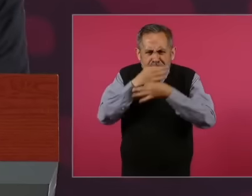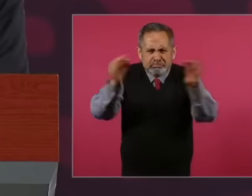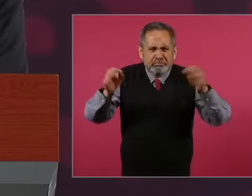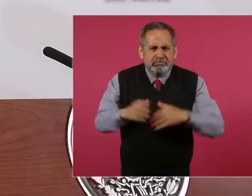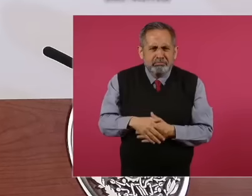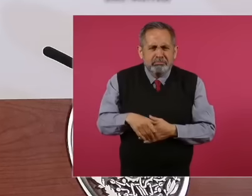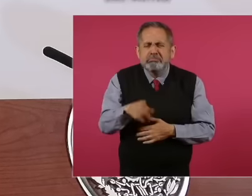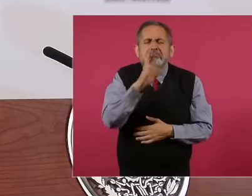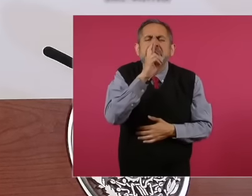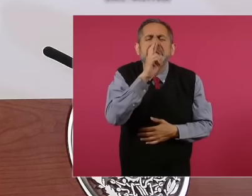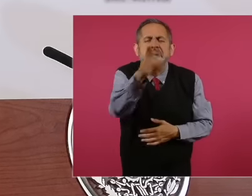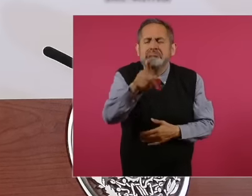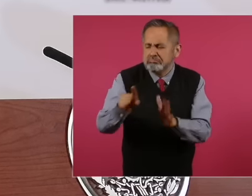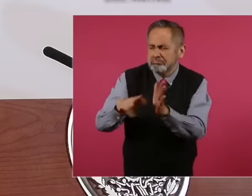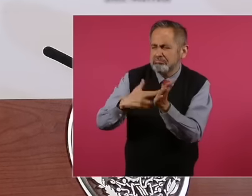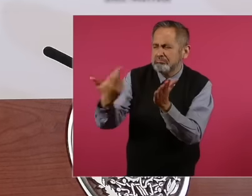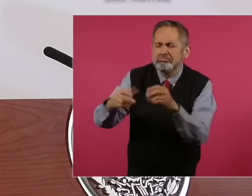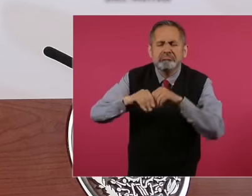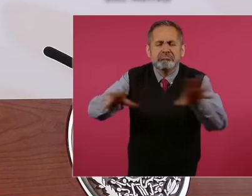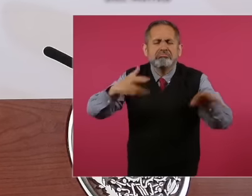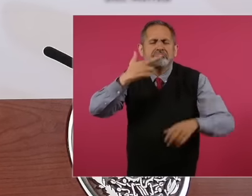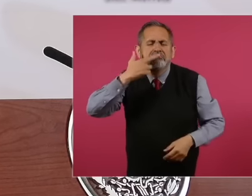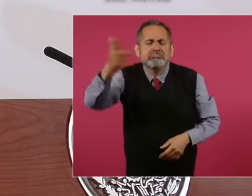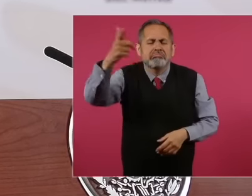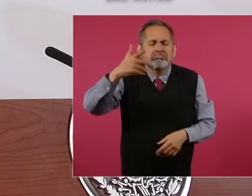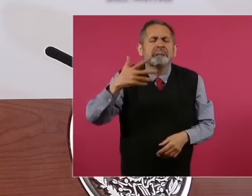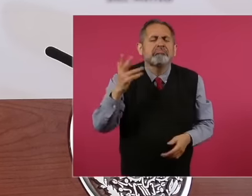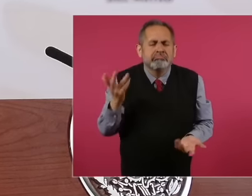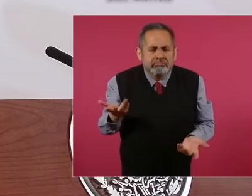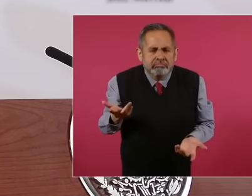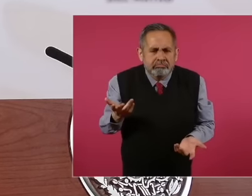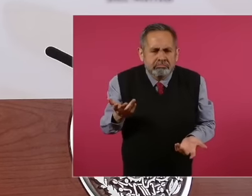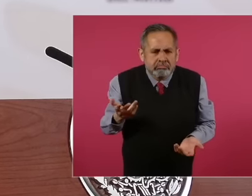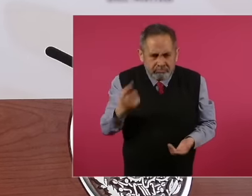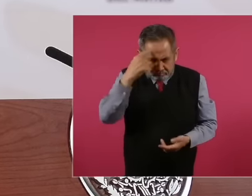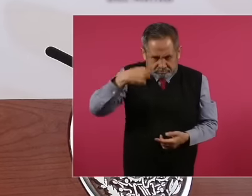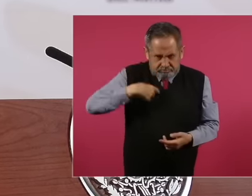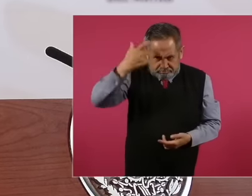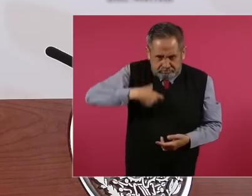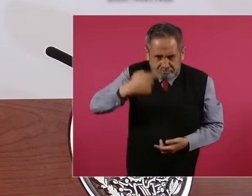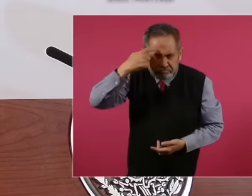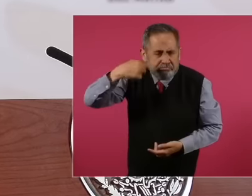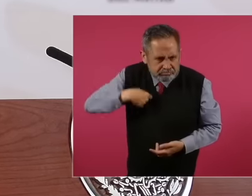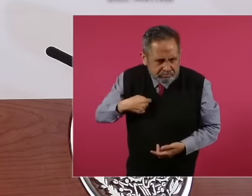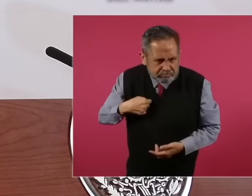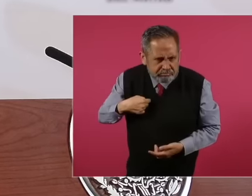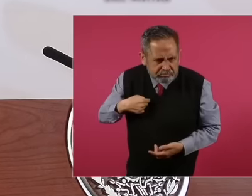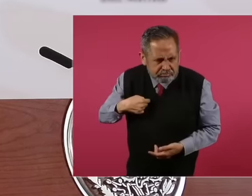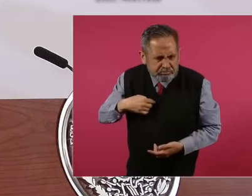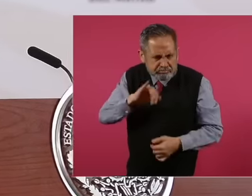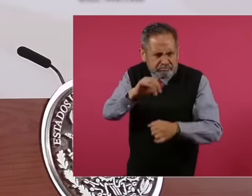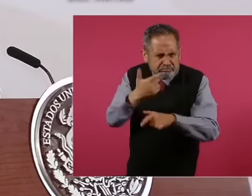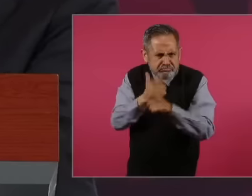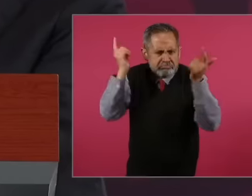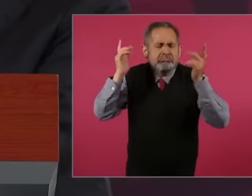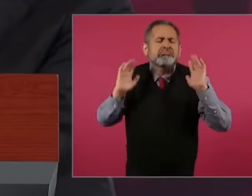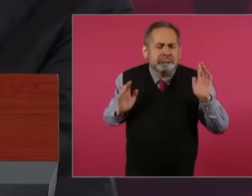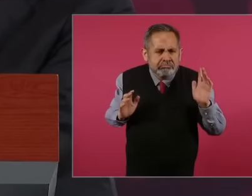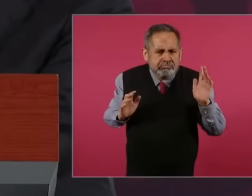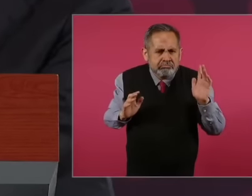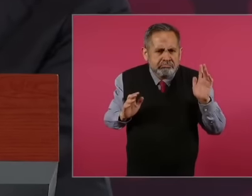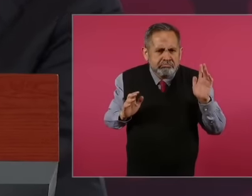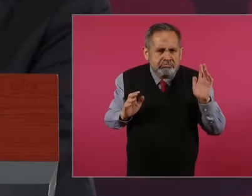magazine in Mexico, well, you see how I am, but the truth is that I praise this my new worst ever,